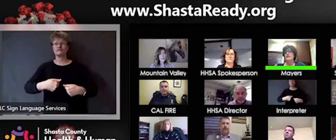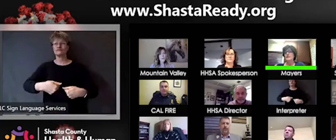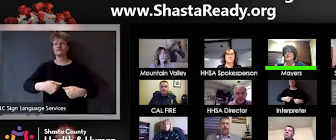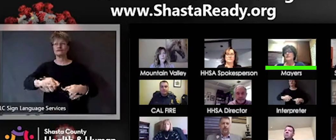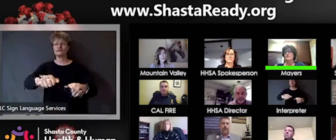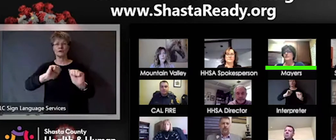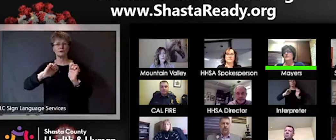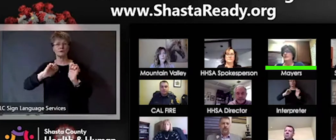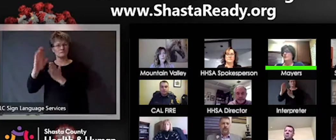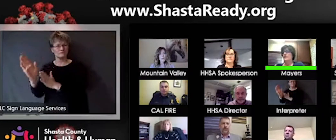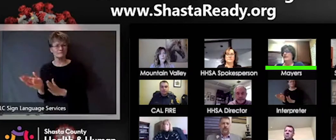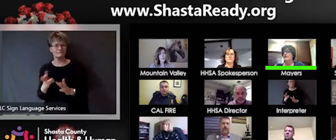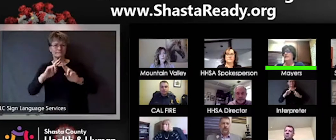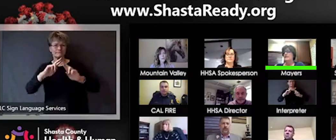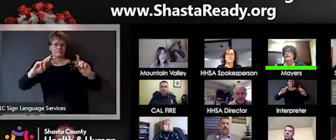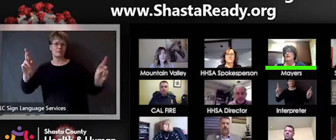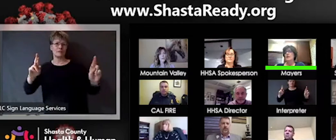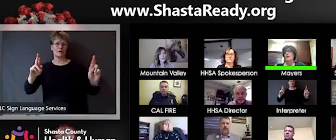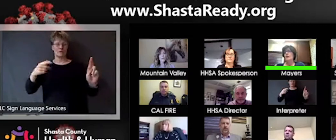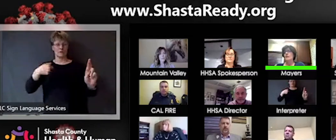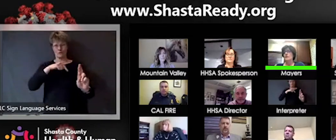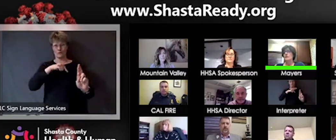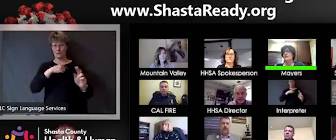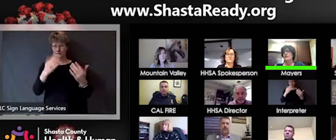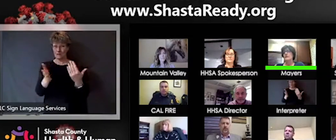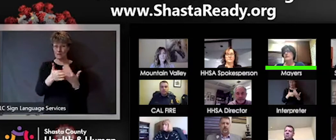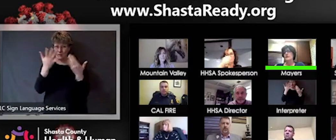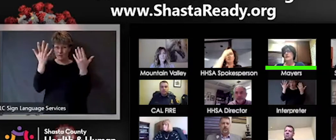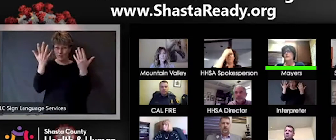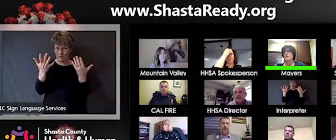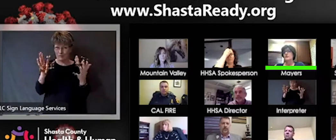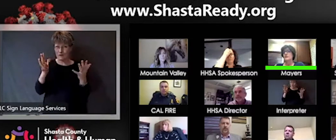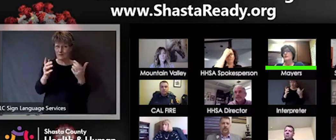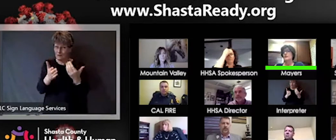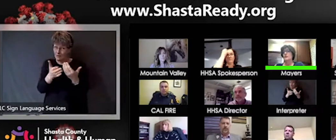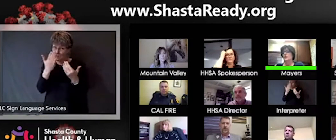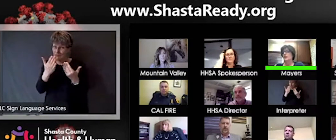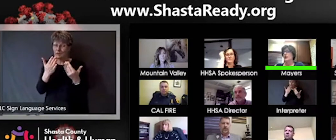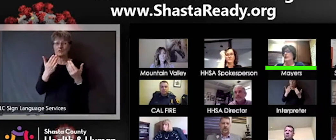space to meet what we projected our surge levels to be able to accommodate.